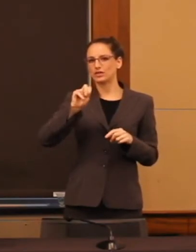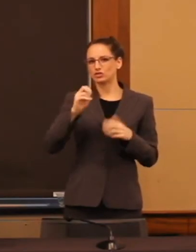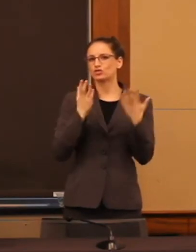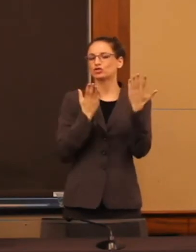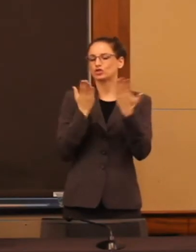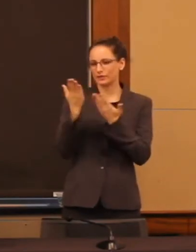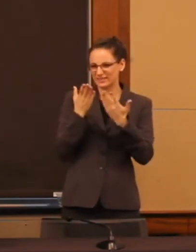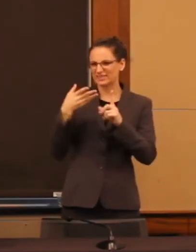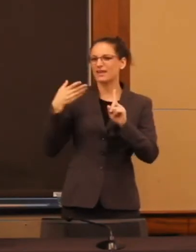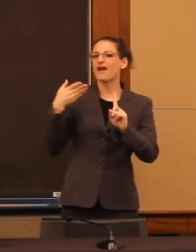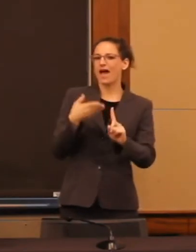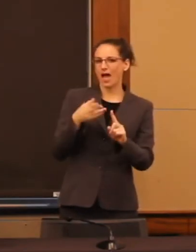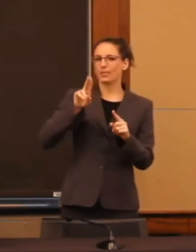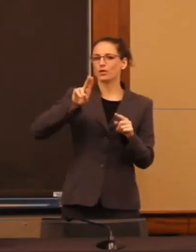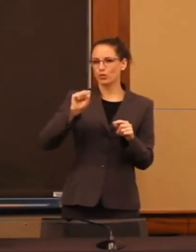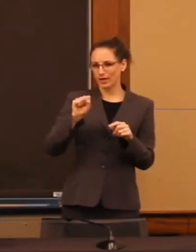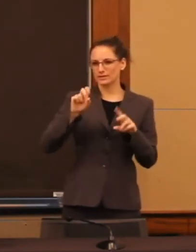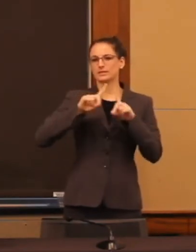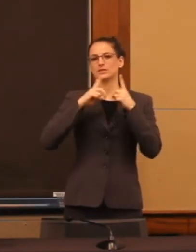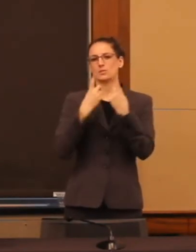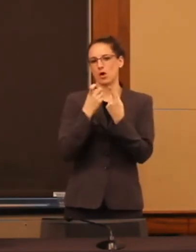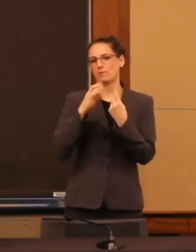at the United States Department of Education.